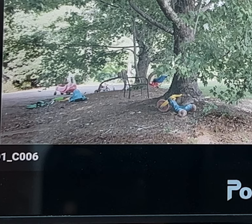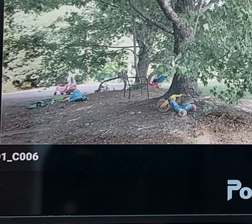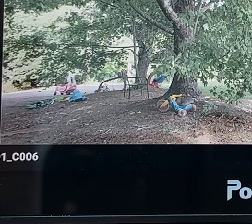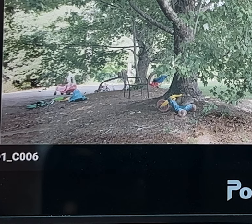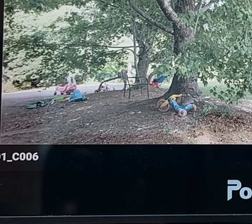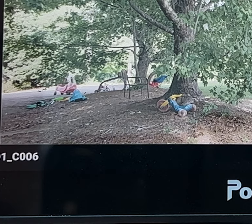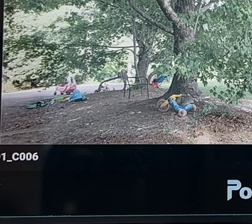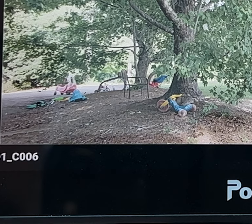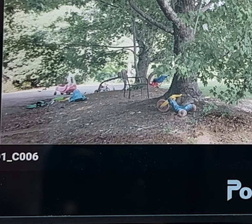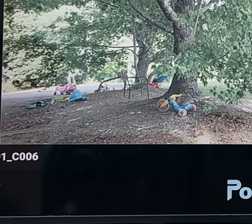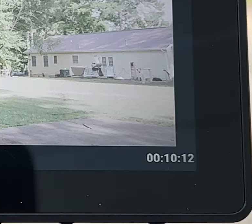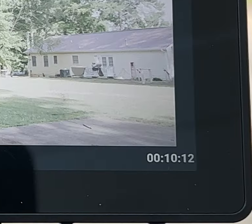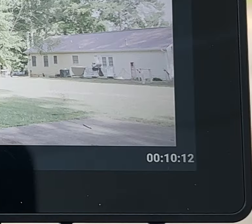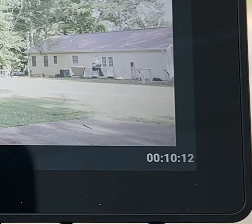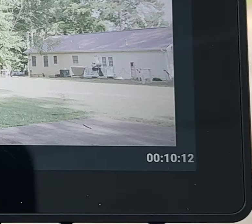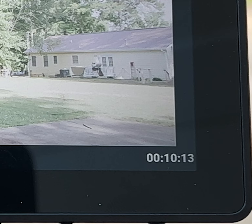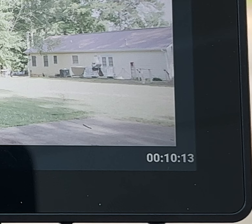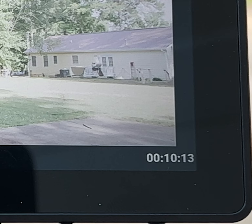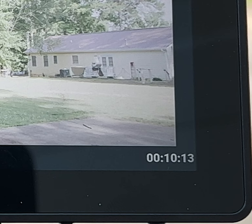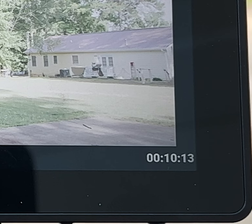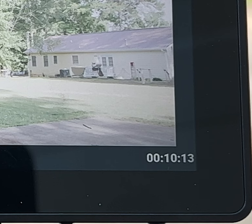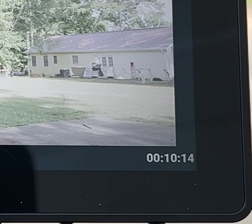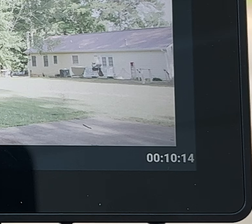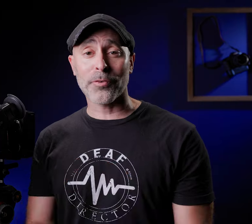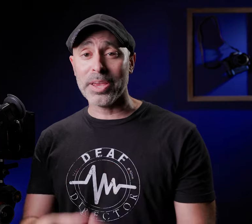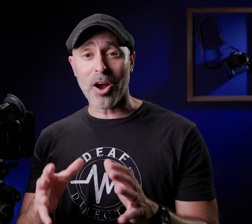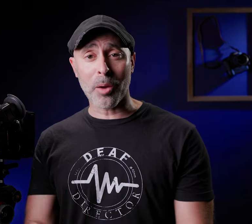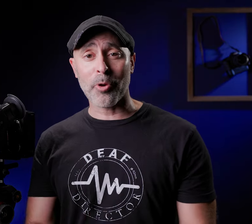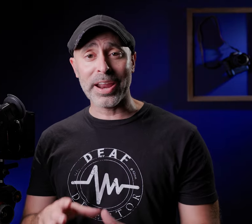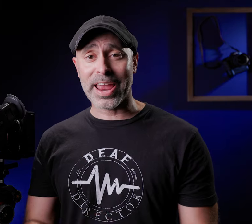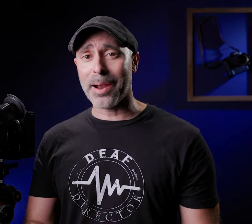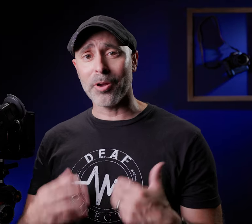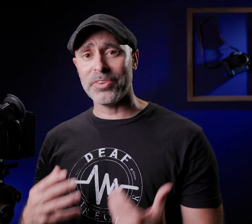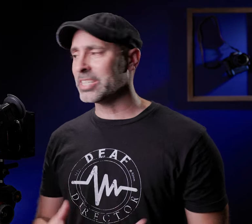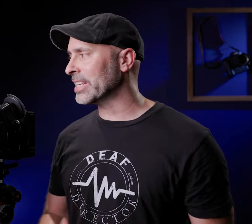is a file name and a time code now this is not enough for me to operate a camera efficiently